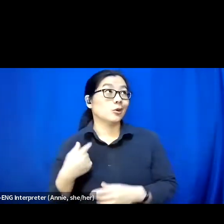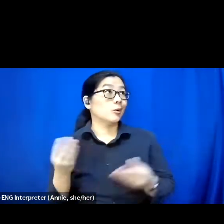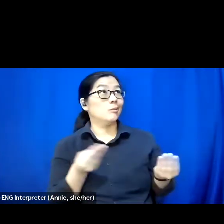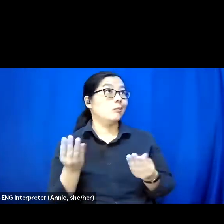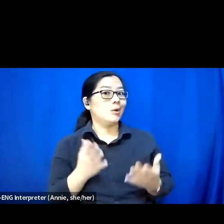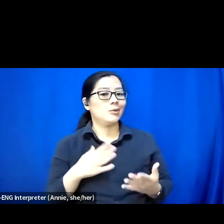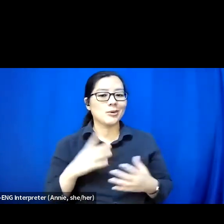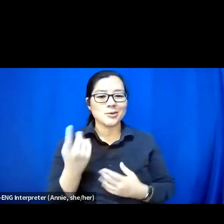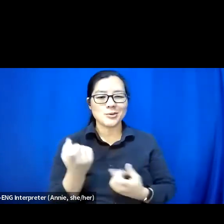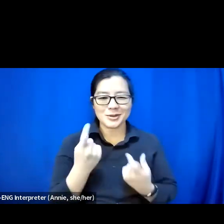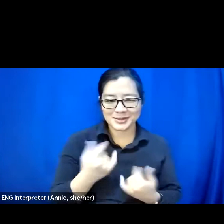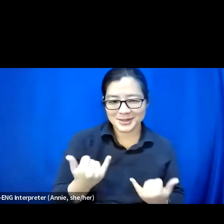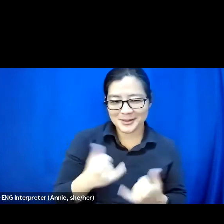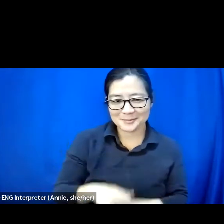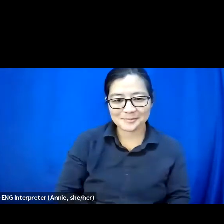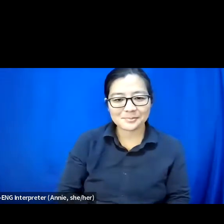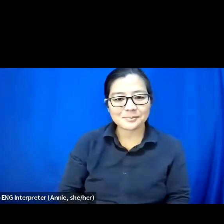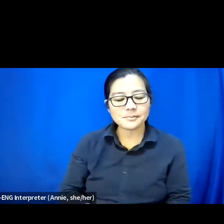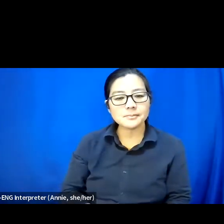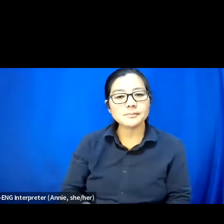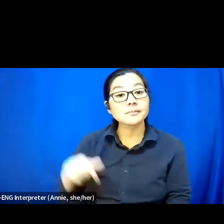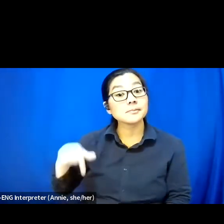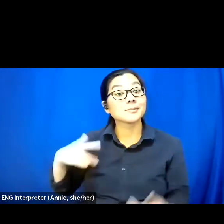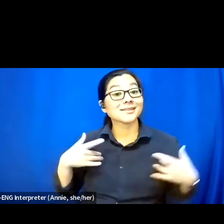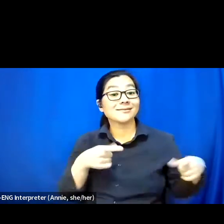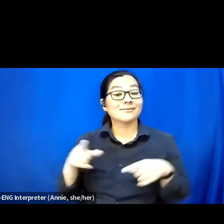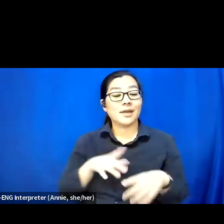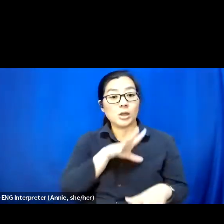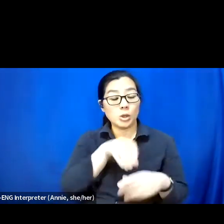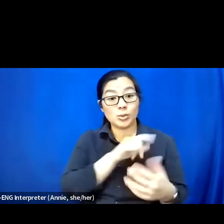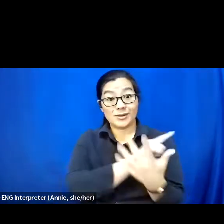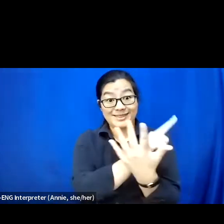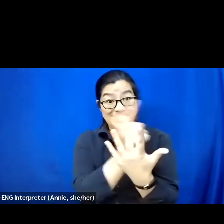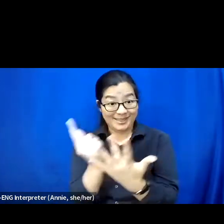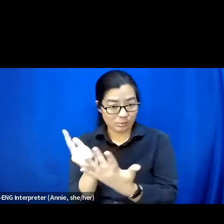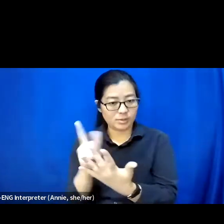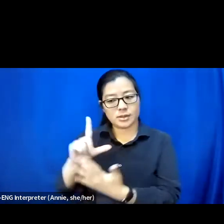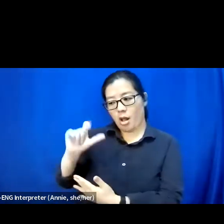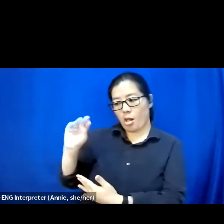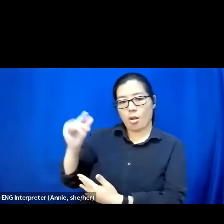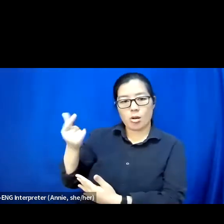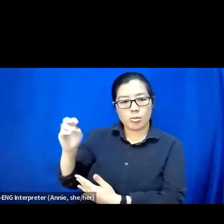This event is part of a series that the Longmore Institute is doing in trying to talk